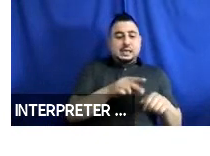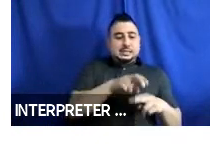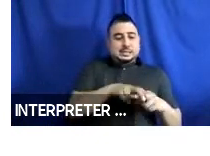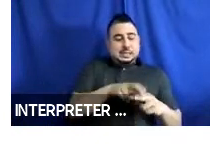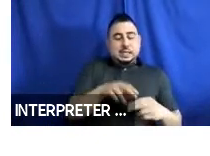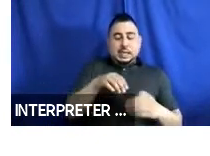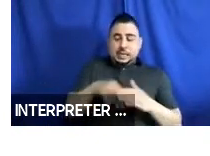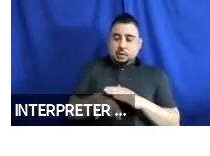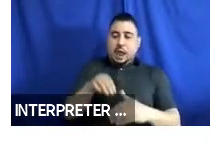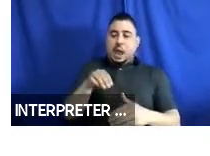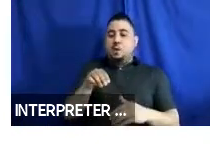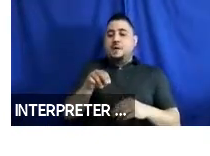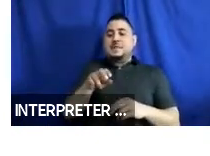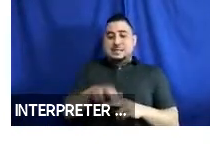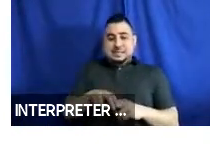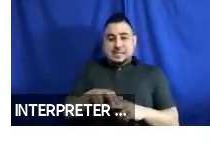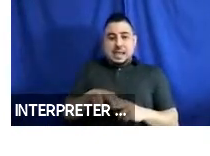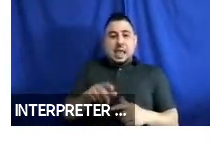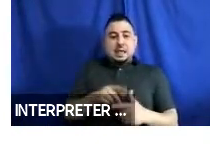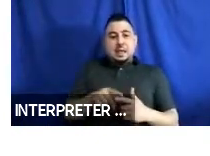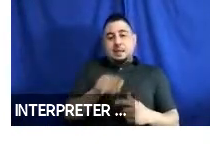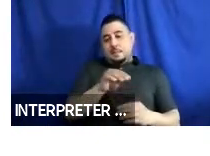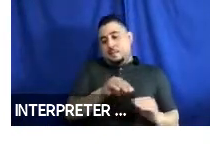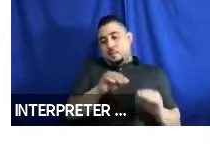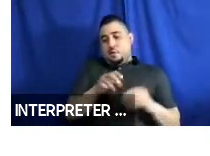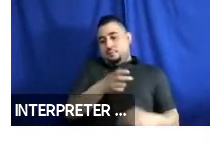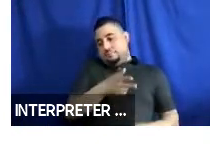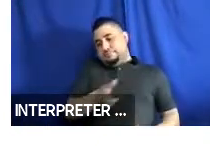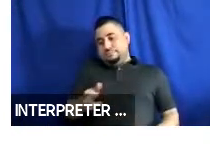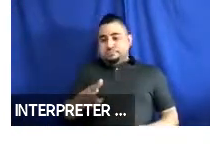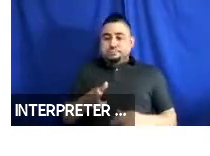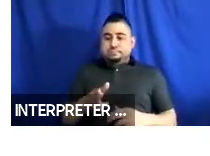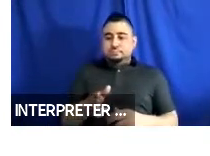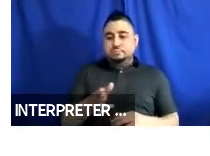into and out of the seat, and moving to the exit door, and alighting. And so the drawing